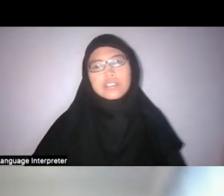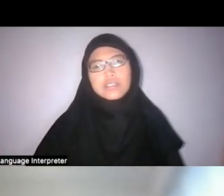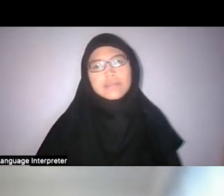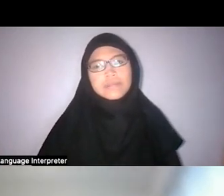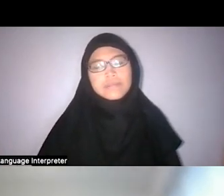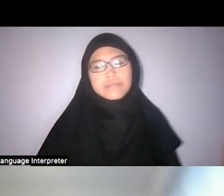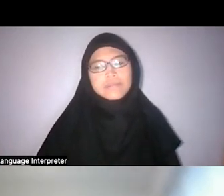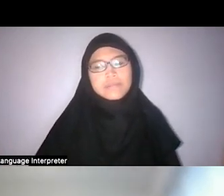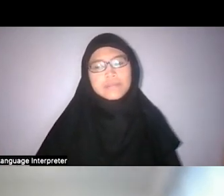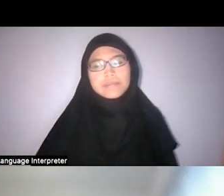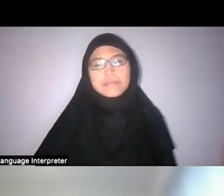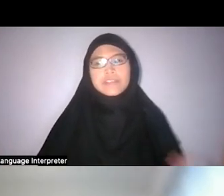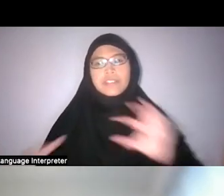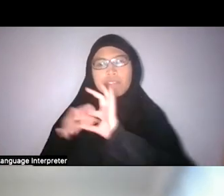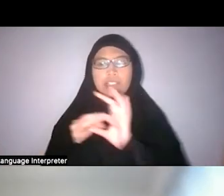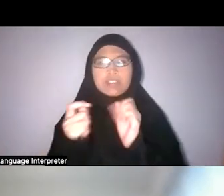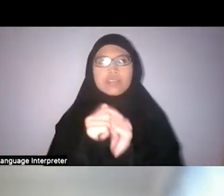the green initiatives,